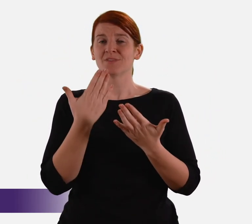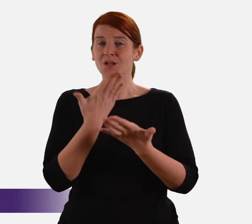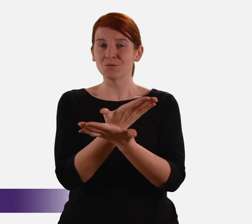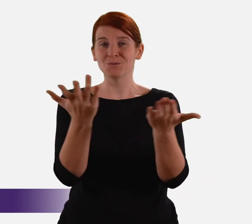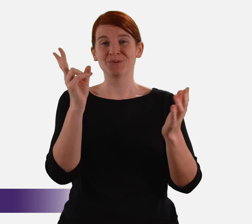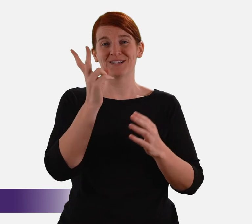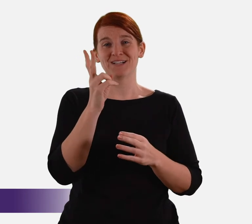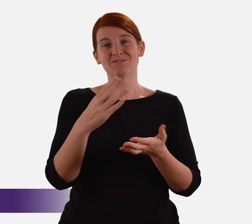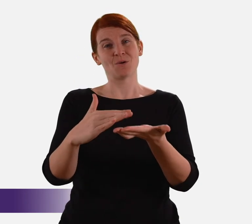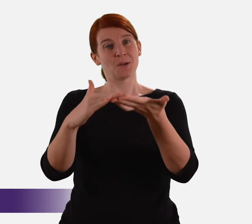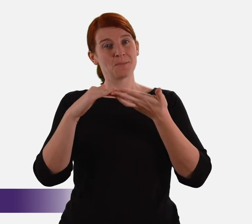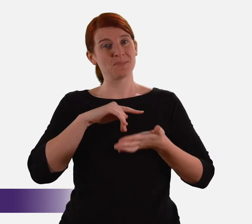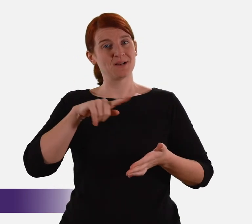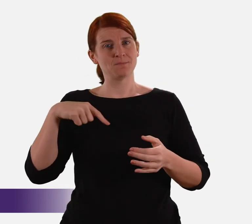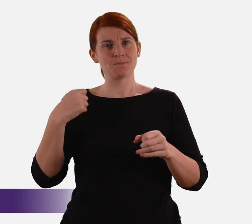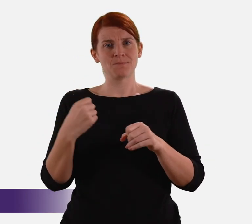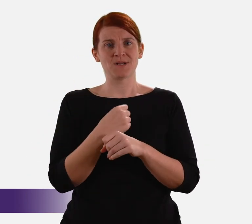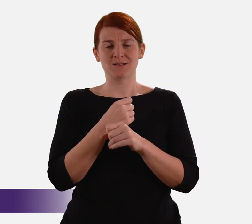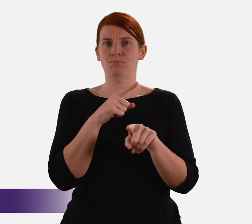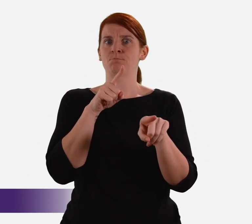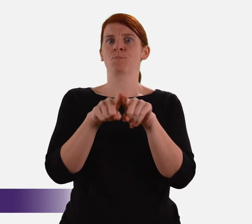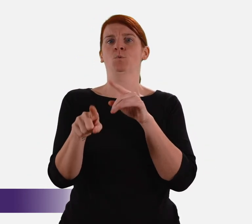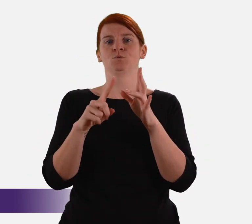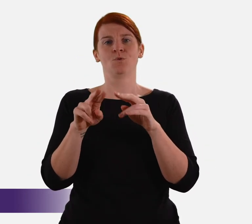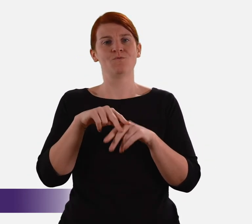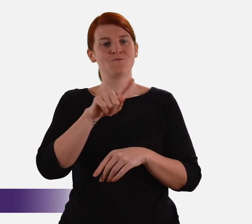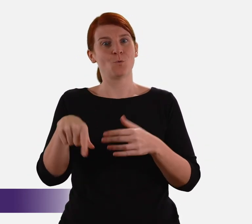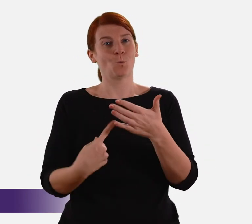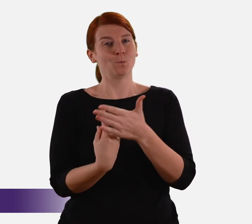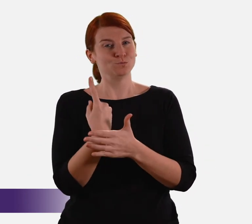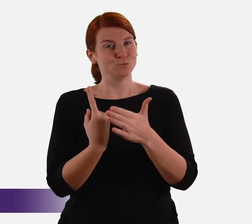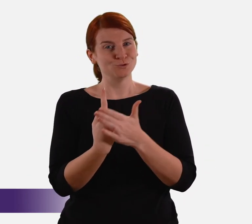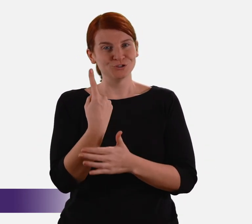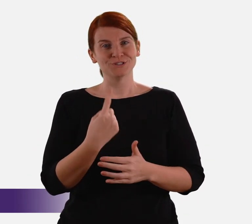Thank you again for helping us to make the most of those opportunities.